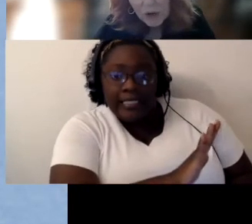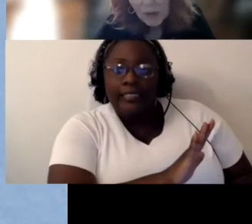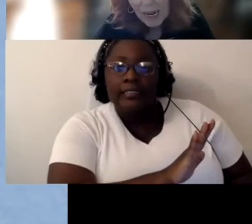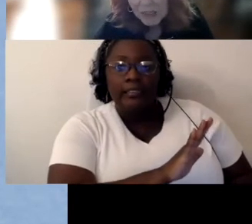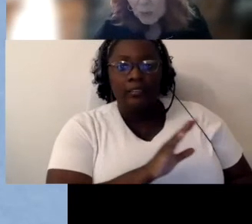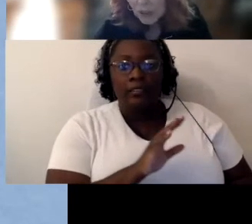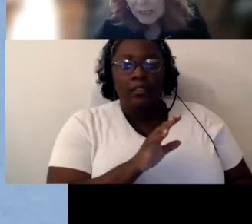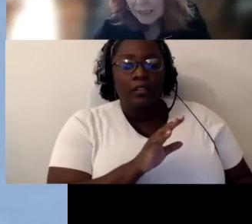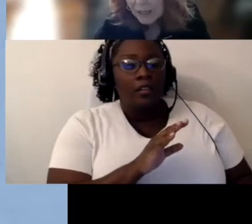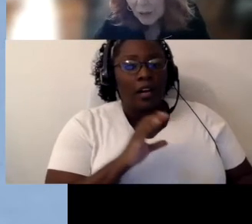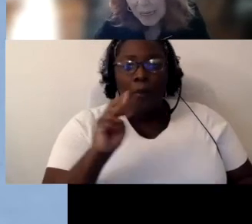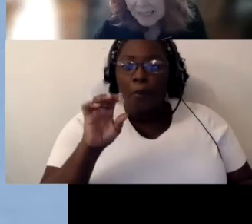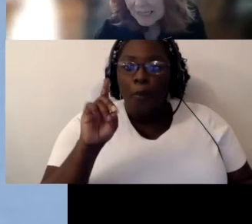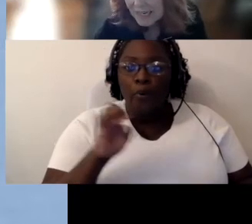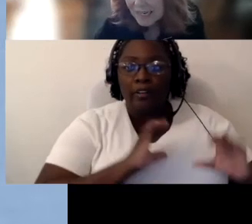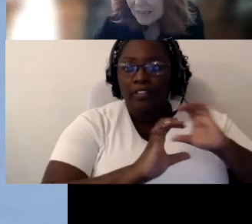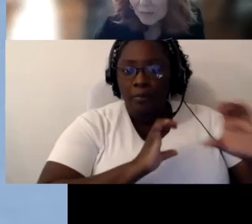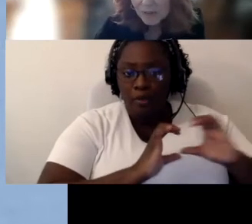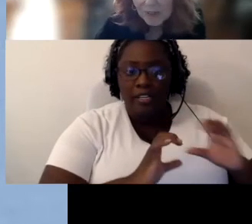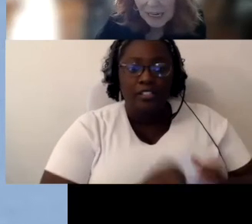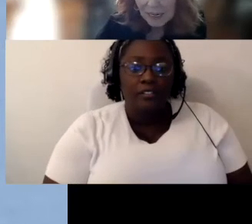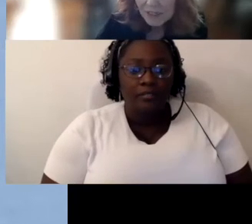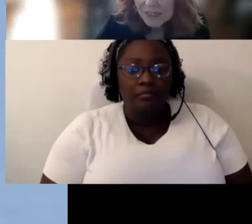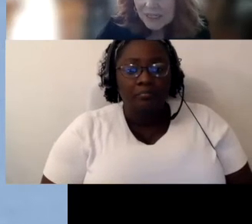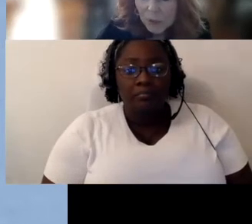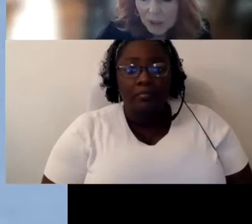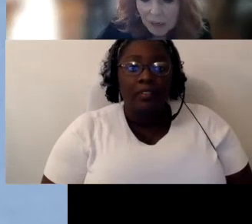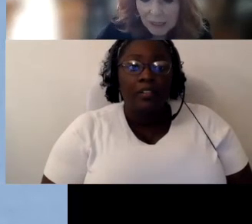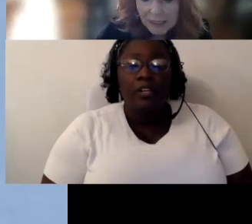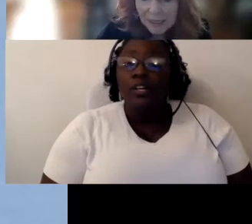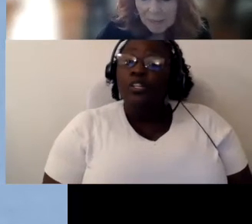So that's wording that you may see. We've done advocacy work on it.